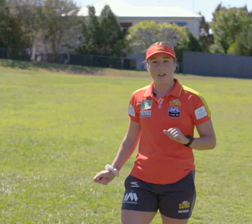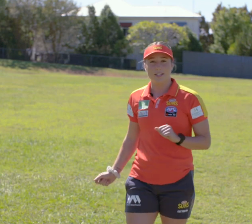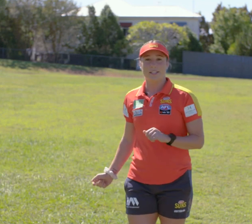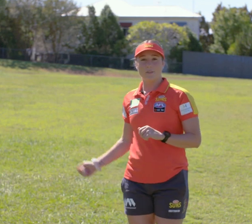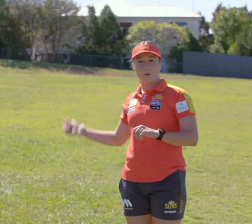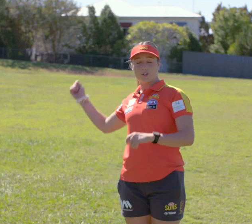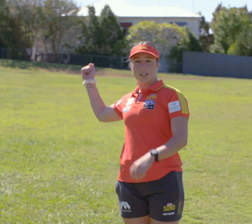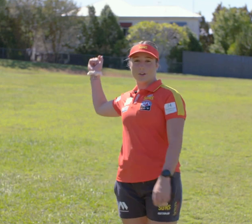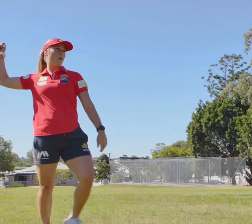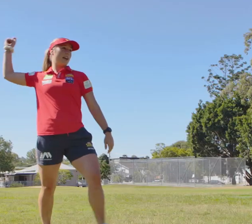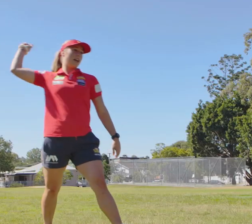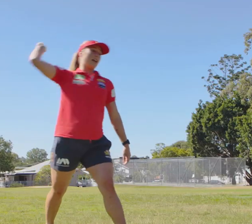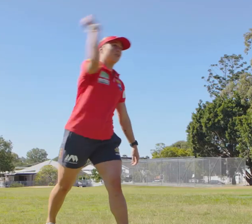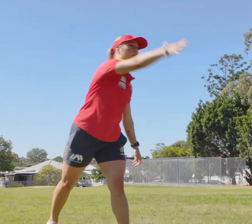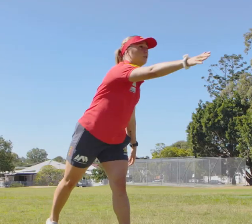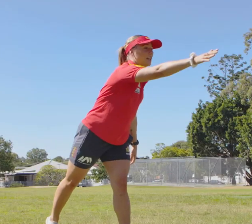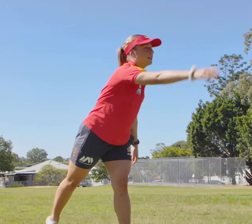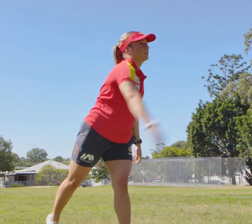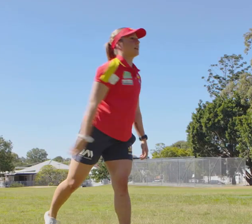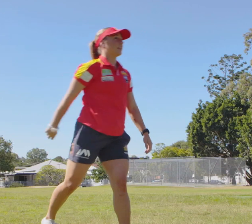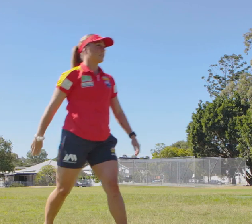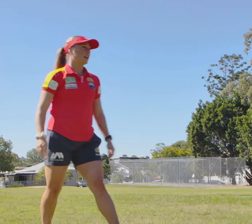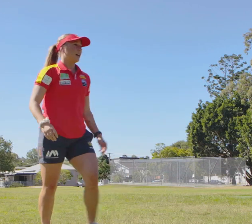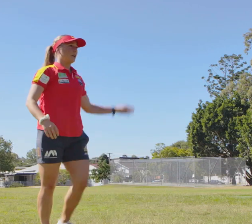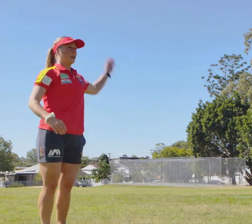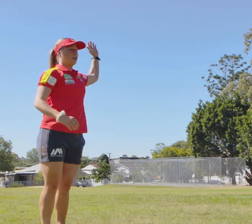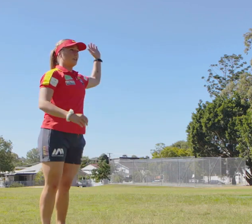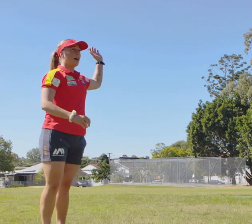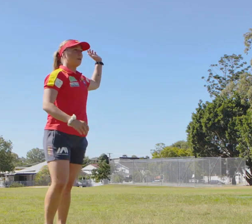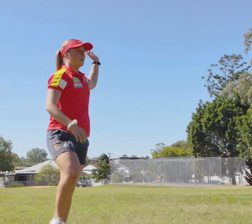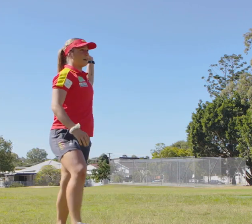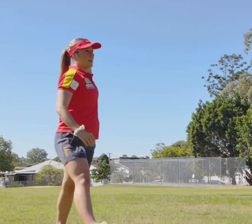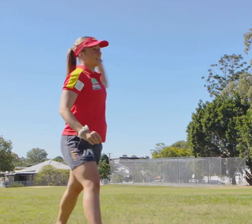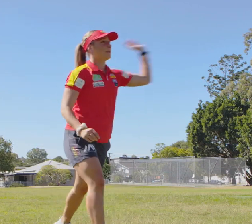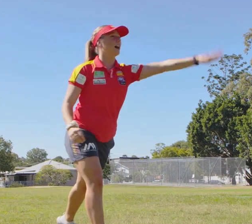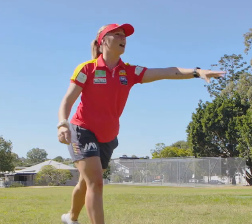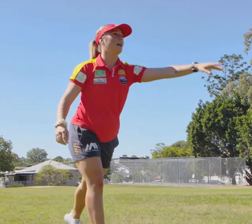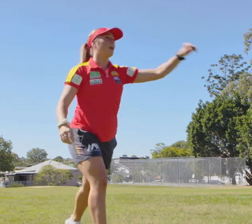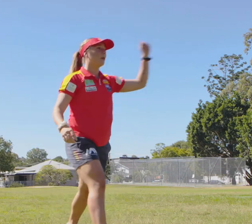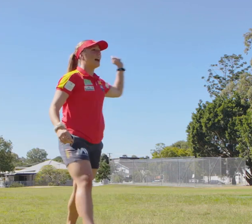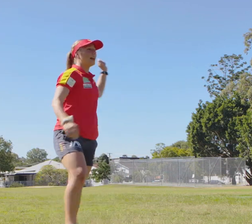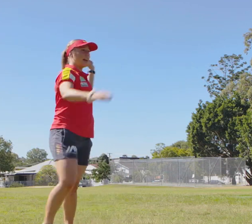Step forward, transfer our weight, and throw the ball down to the wickets. We’re going to do that with both hands. Keep your arm out wide,